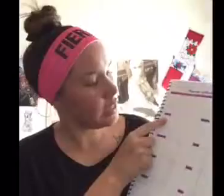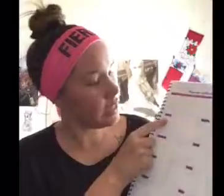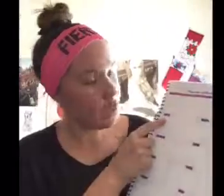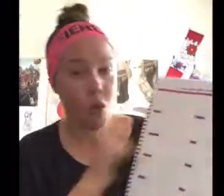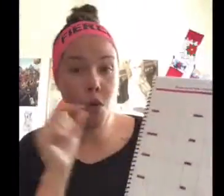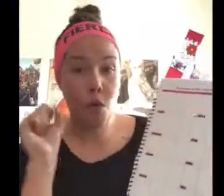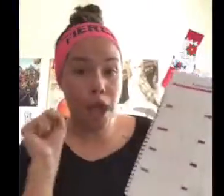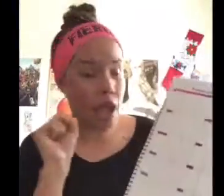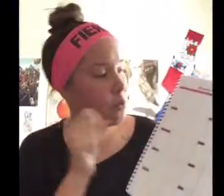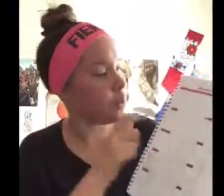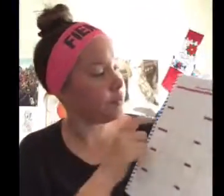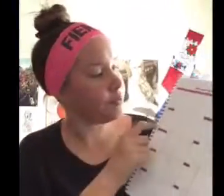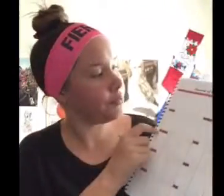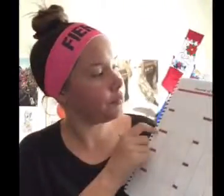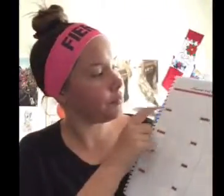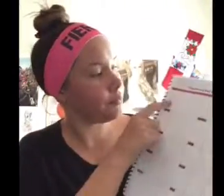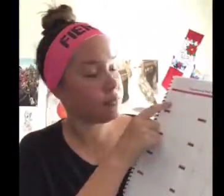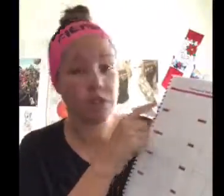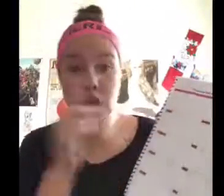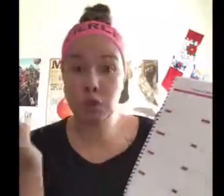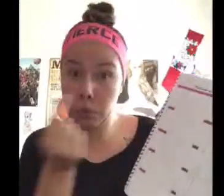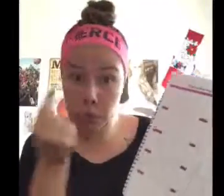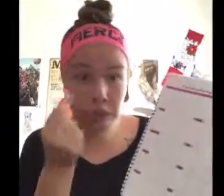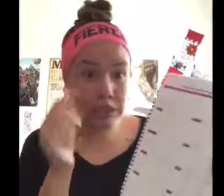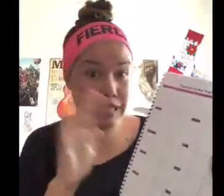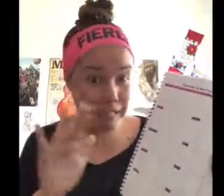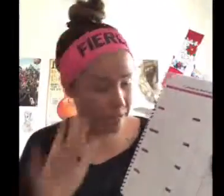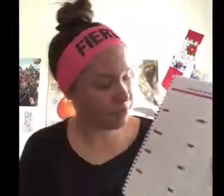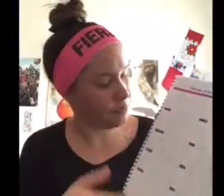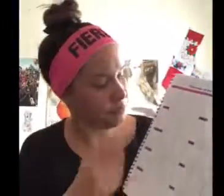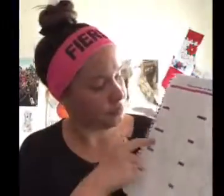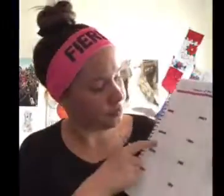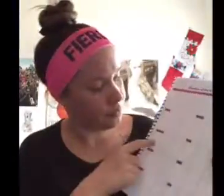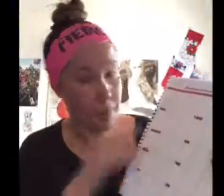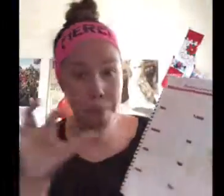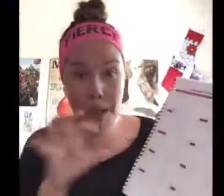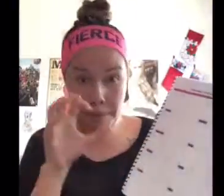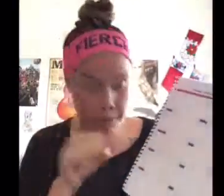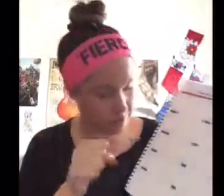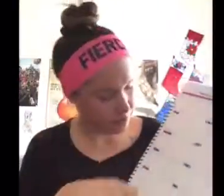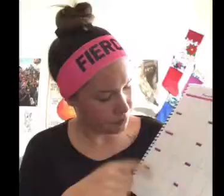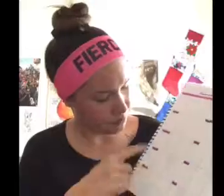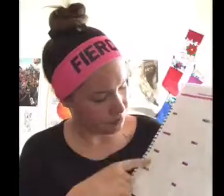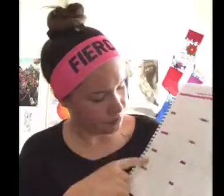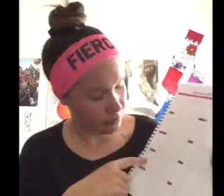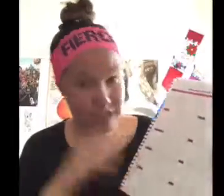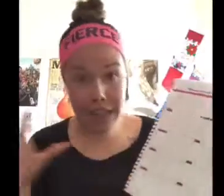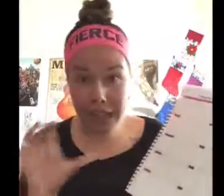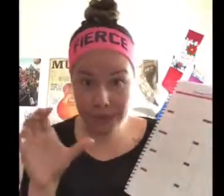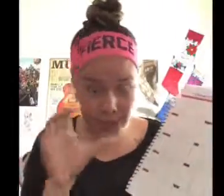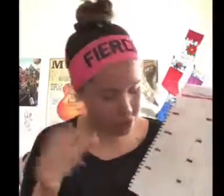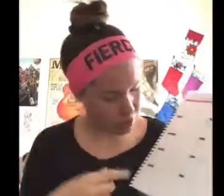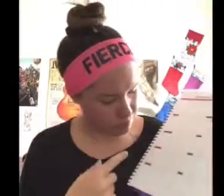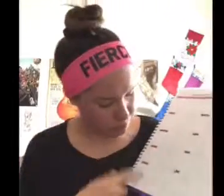Workout... Chores: Appointments... Activities...